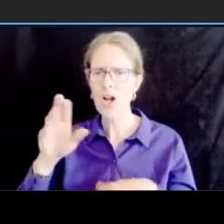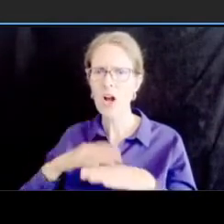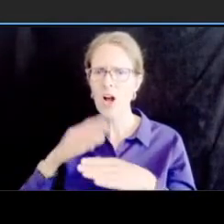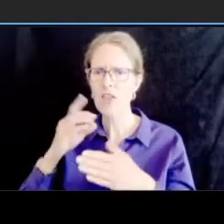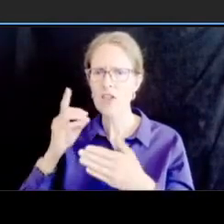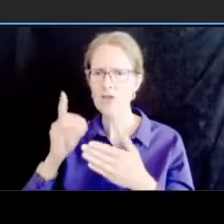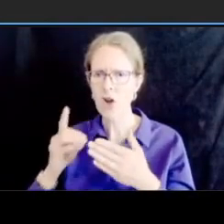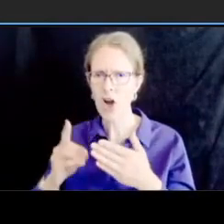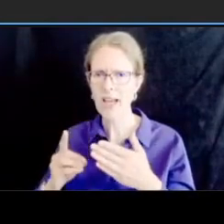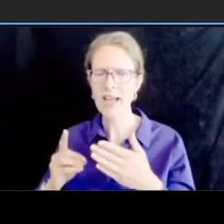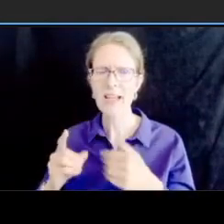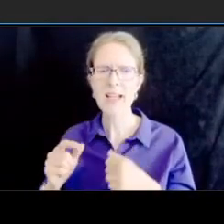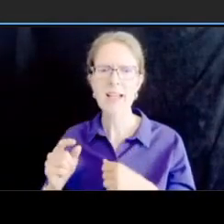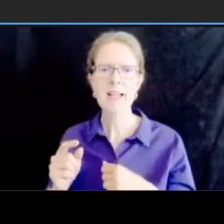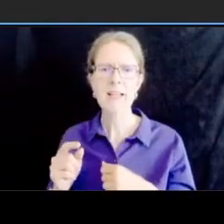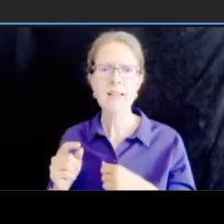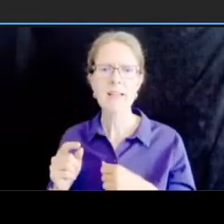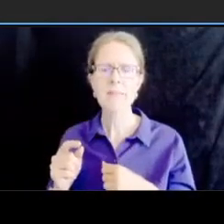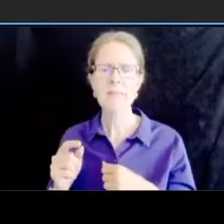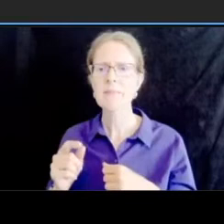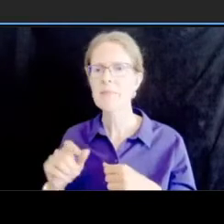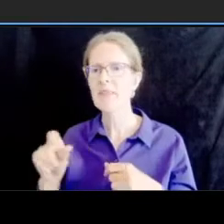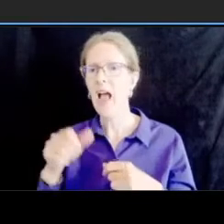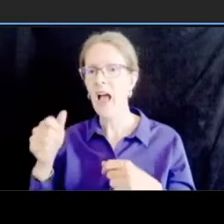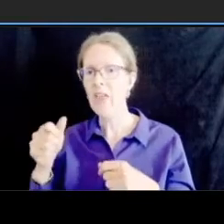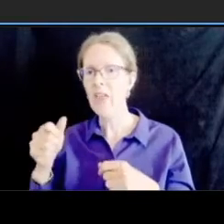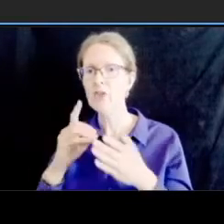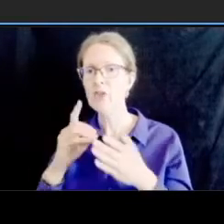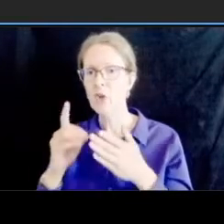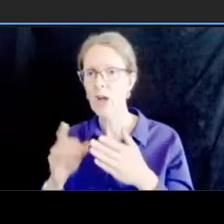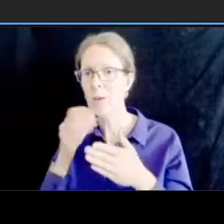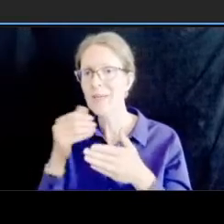it will be we're anticipating that becoming a far side bus stop